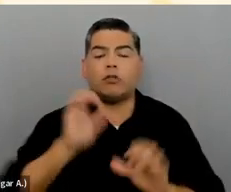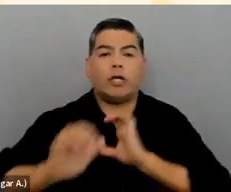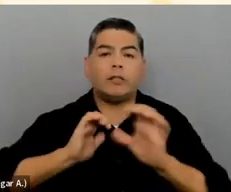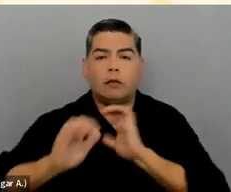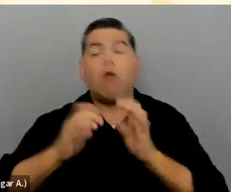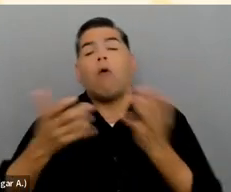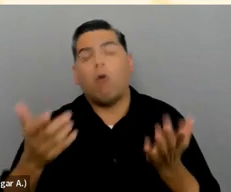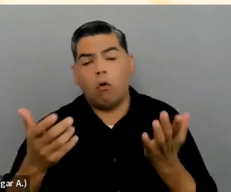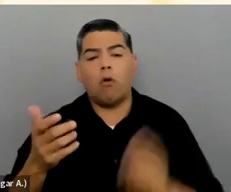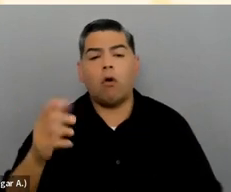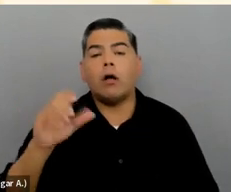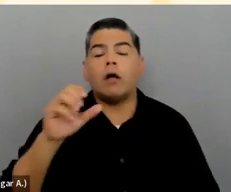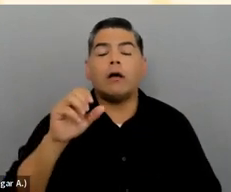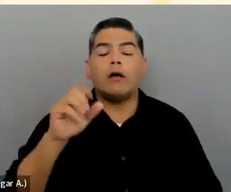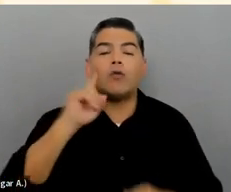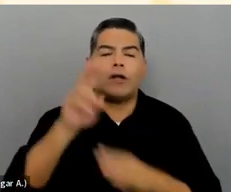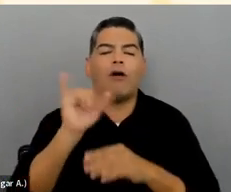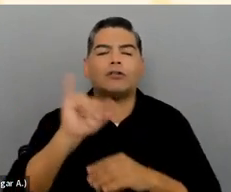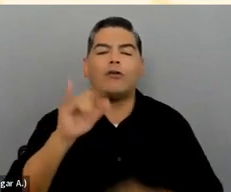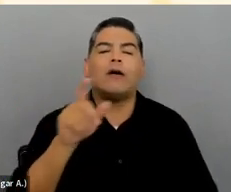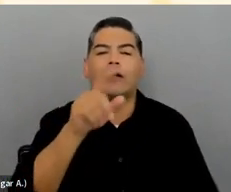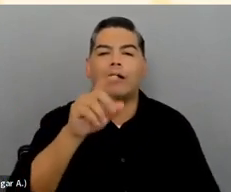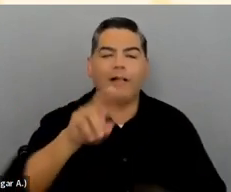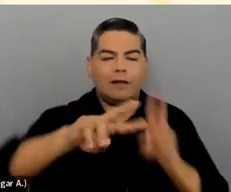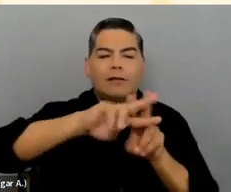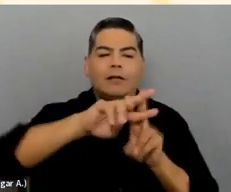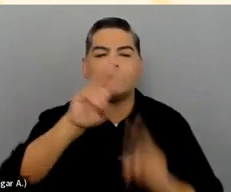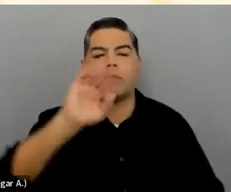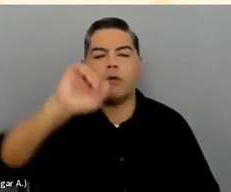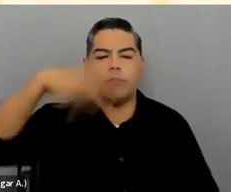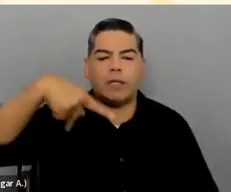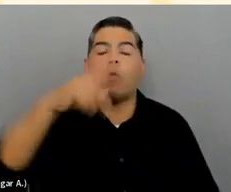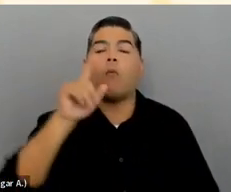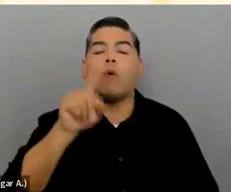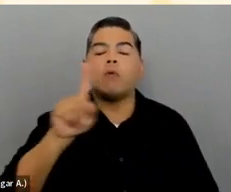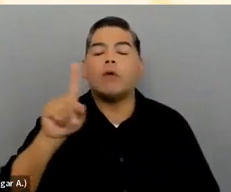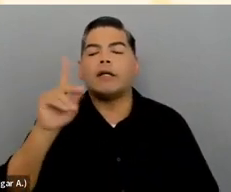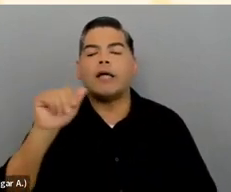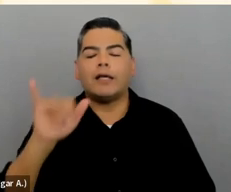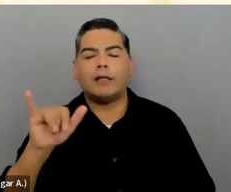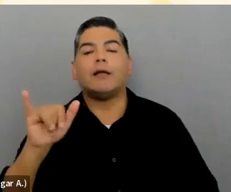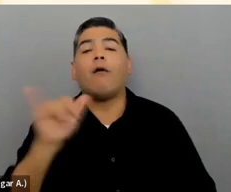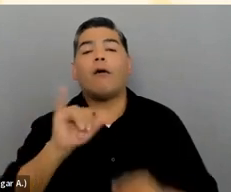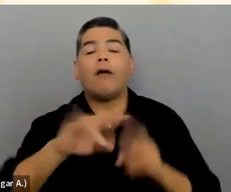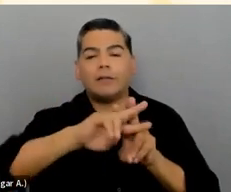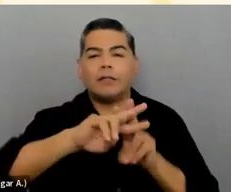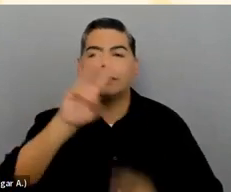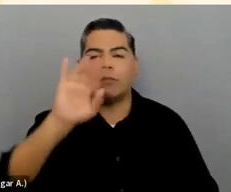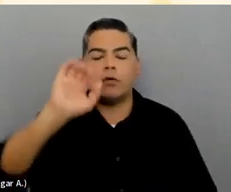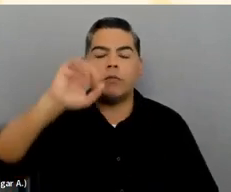or on social media using hashtag WPA11Yday or hashtag WPAD2023.